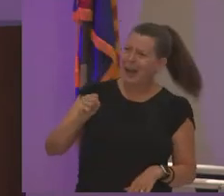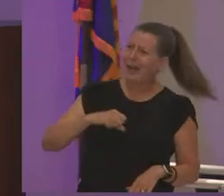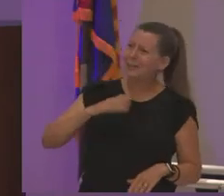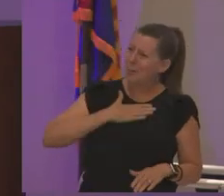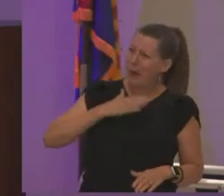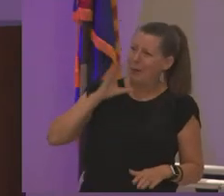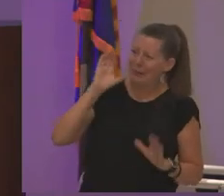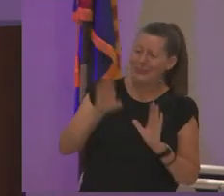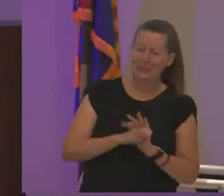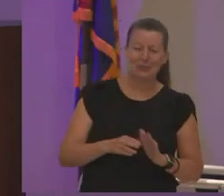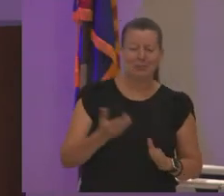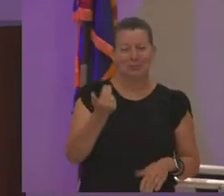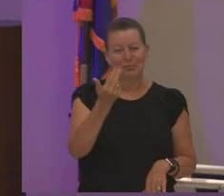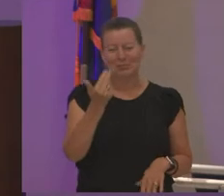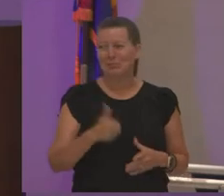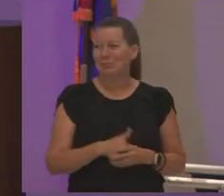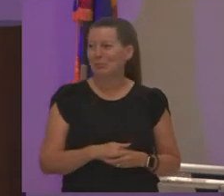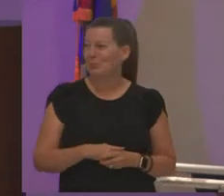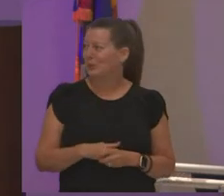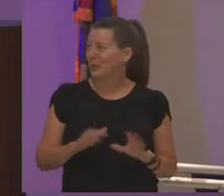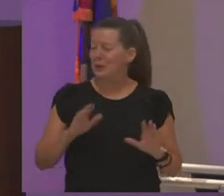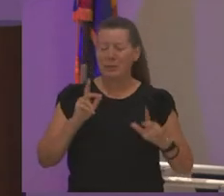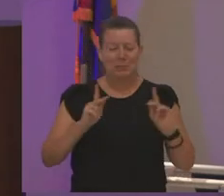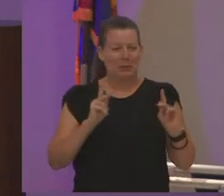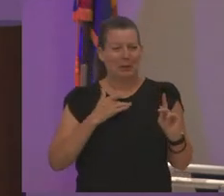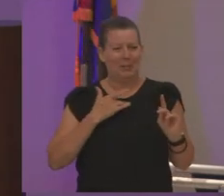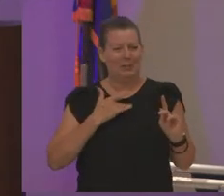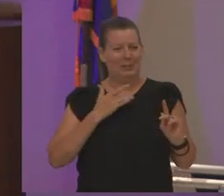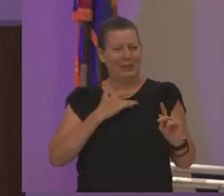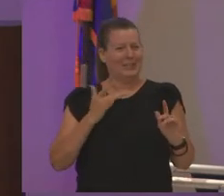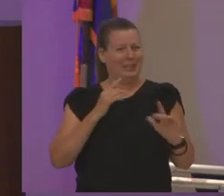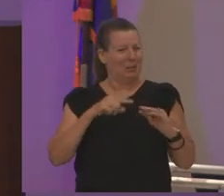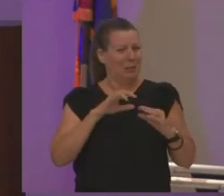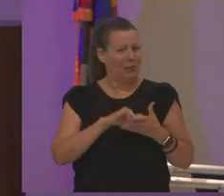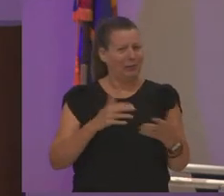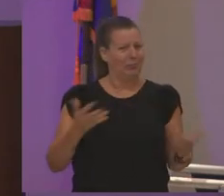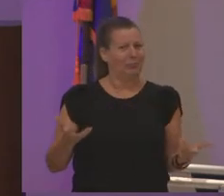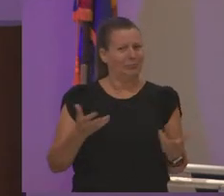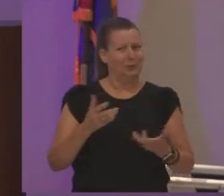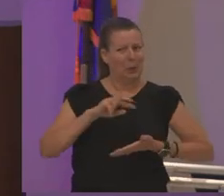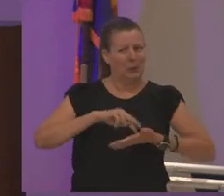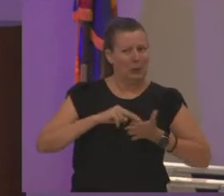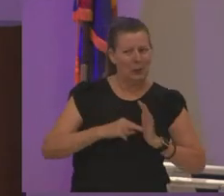you know women get real sensitive about that what do you mean what do you really mean but anyway